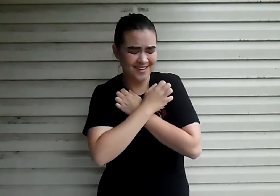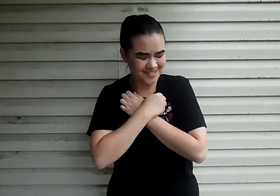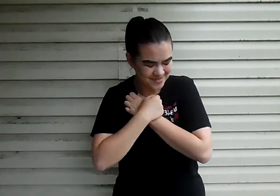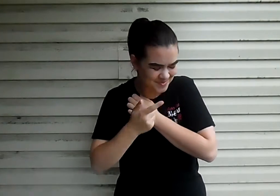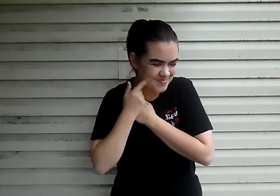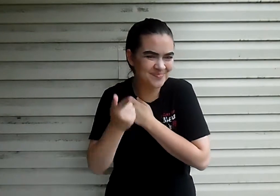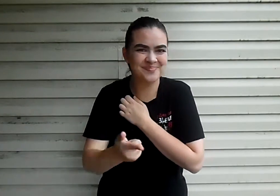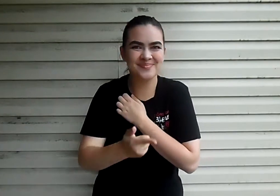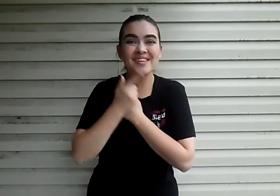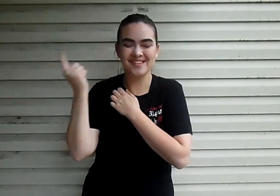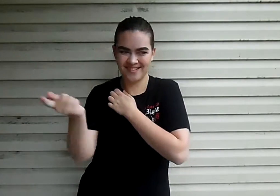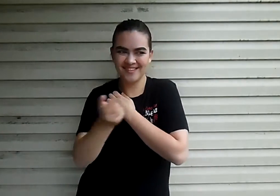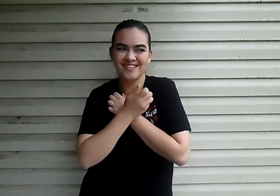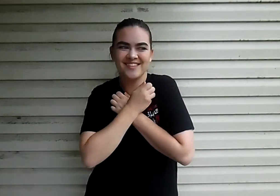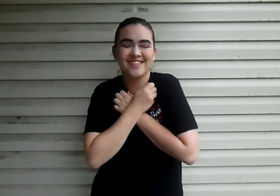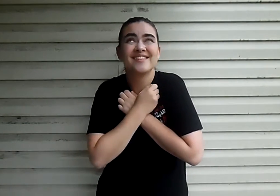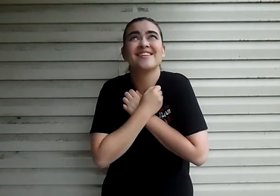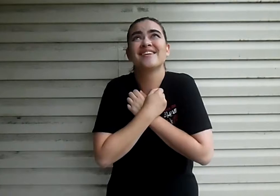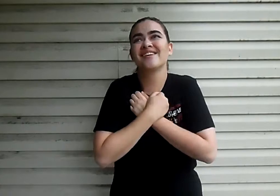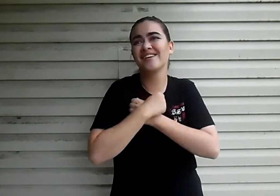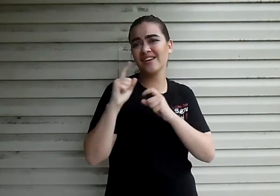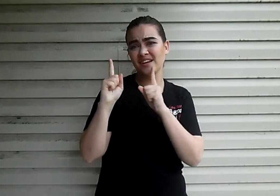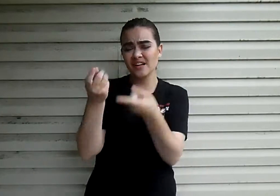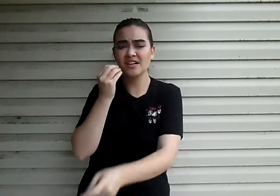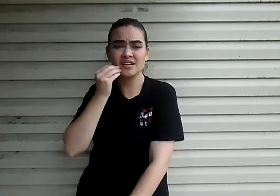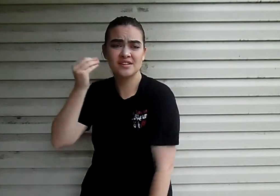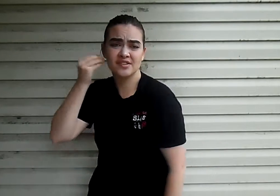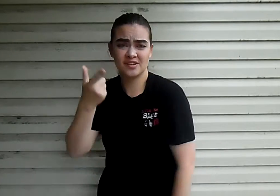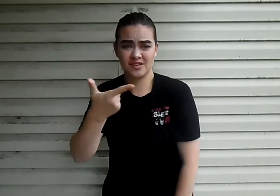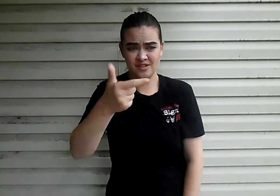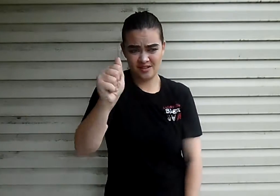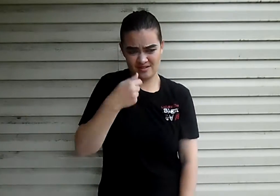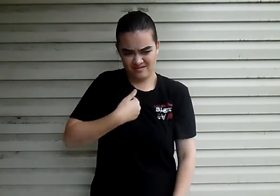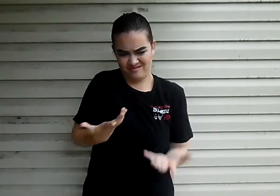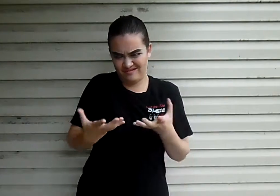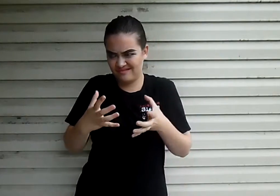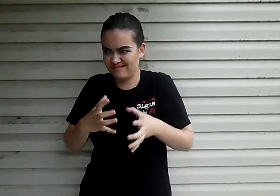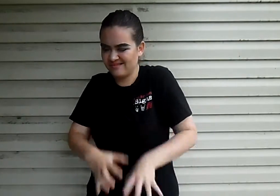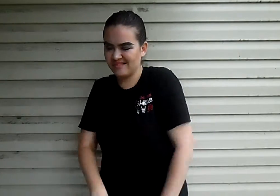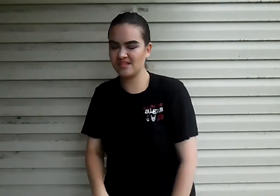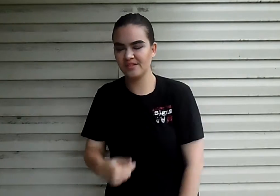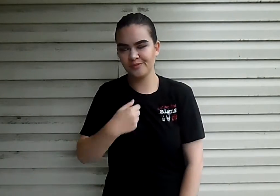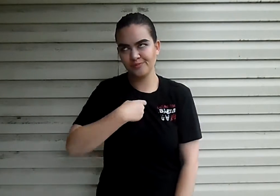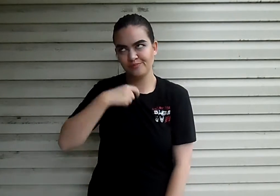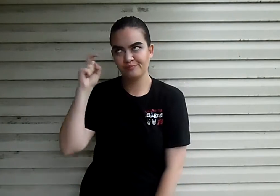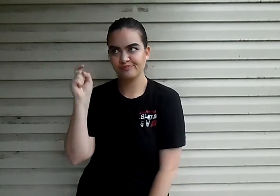And we laughed as I held you I'll never go back to Georgia